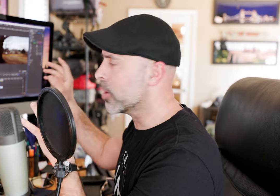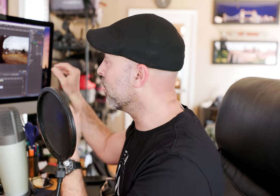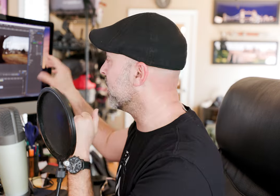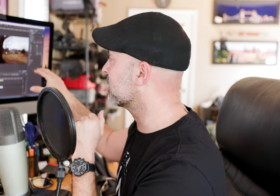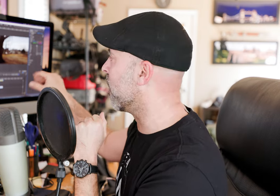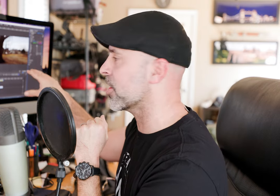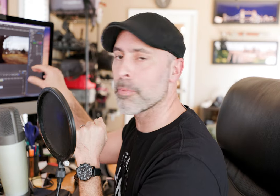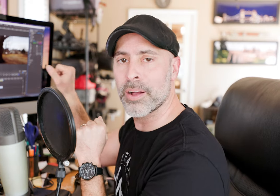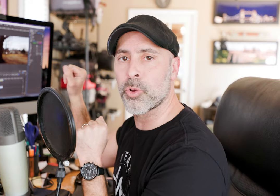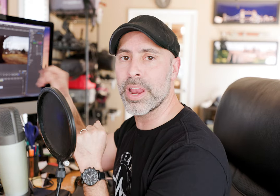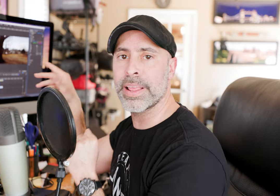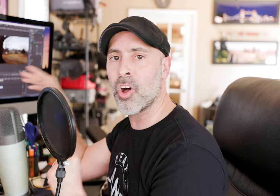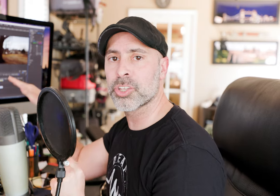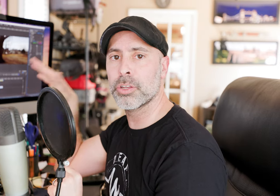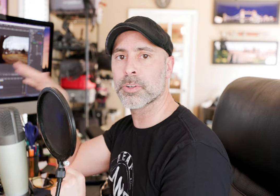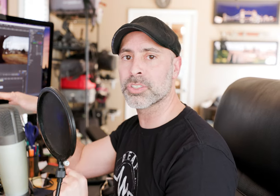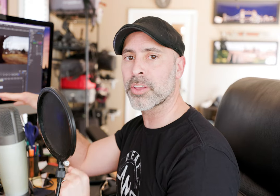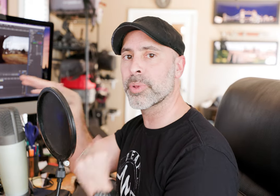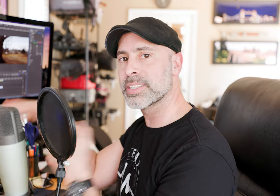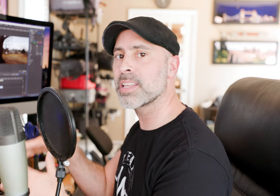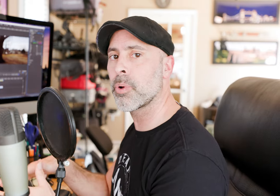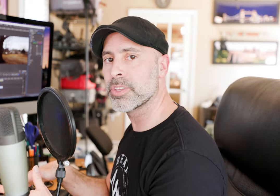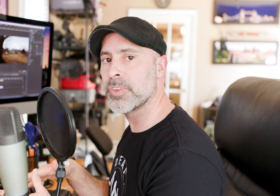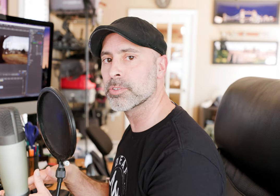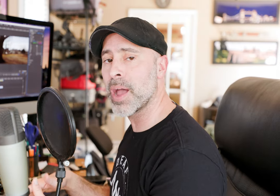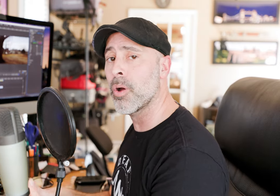in a big talk here about grading log 2 versus log 3 because that's not what this video is about what